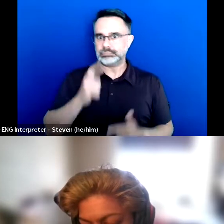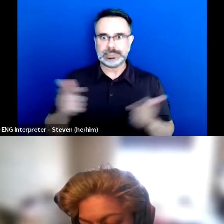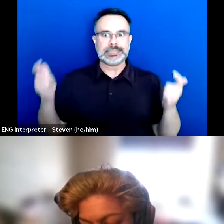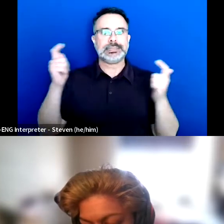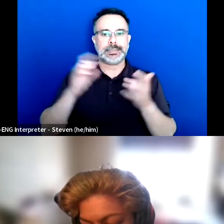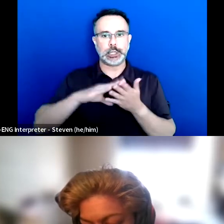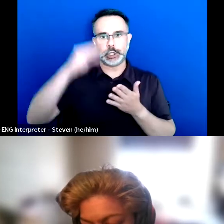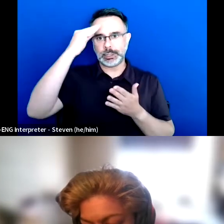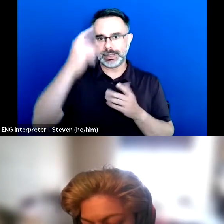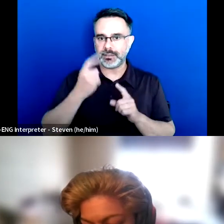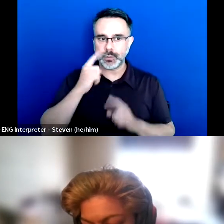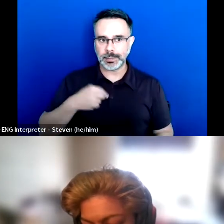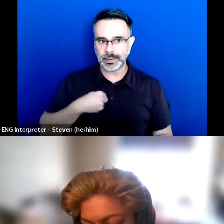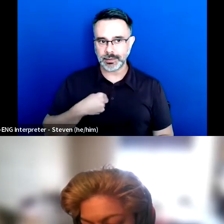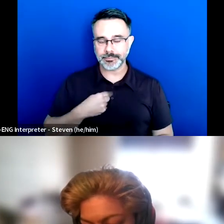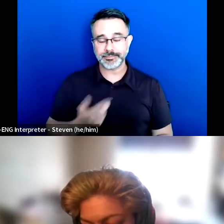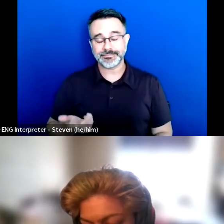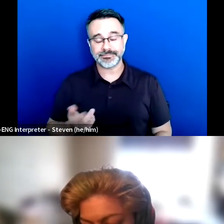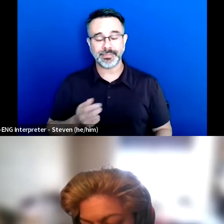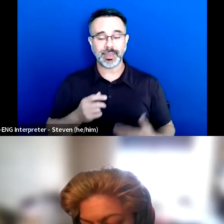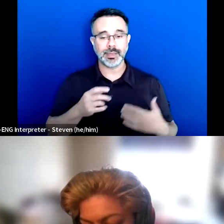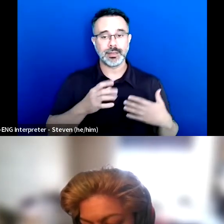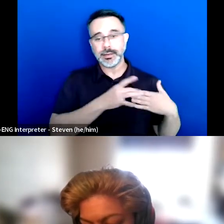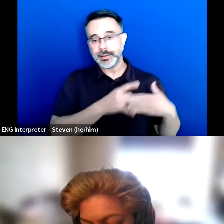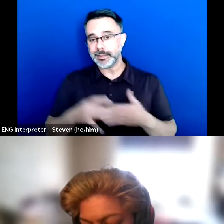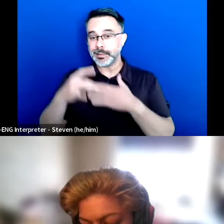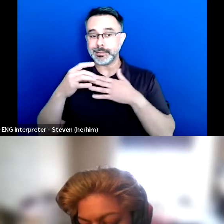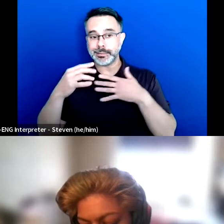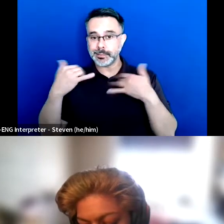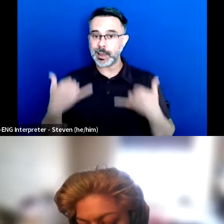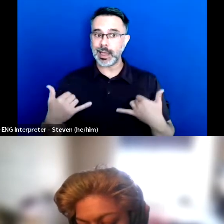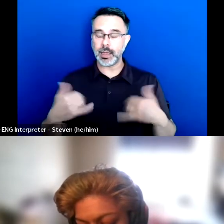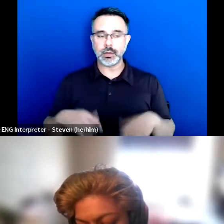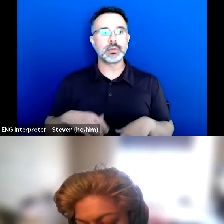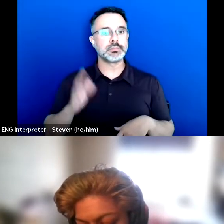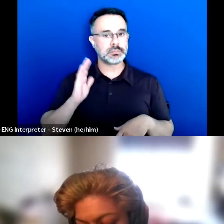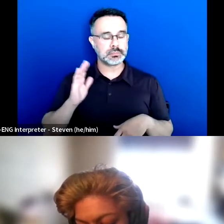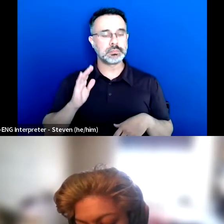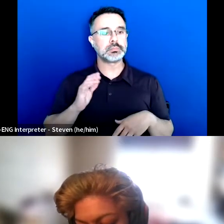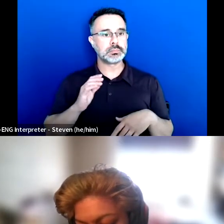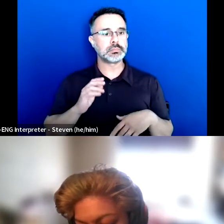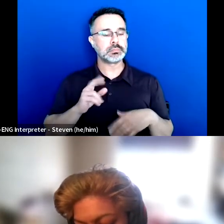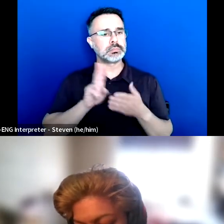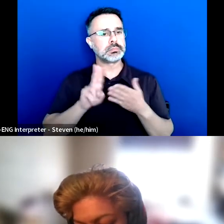And with Uni, they were pretty supportive, but I think that the whole system itself